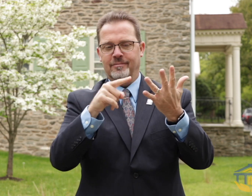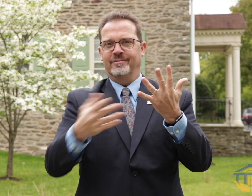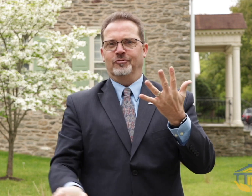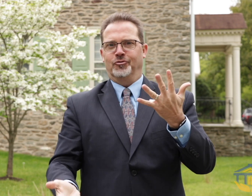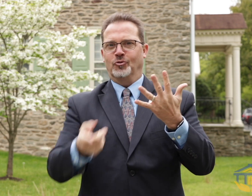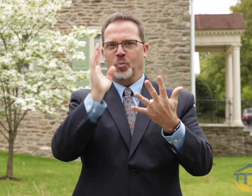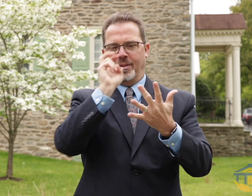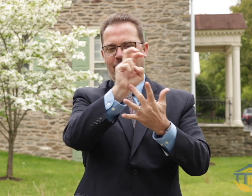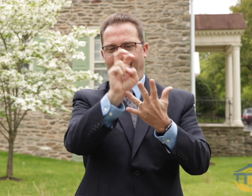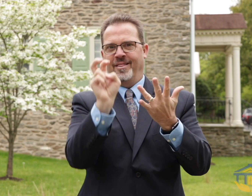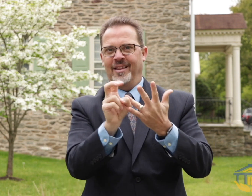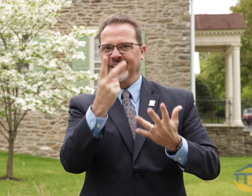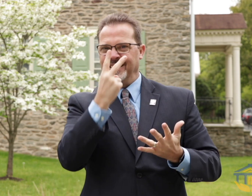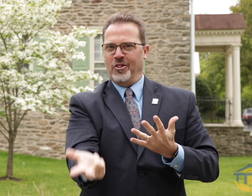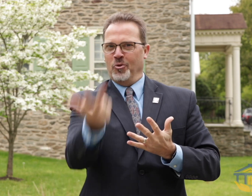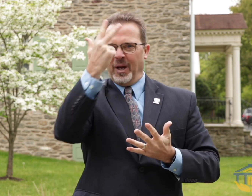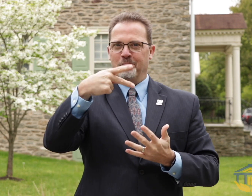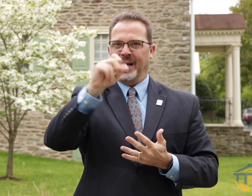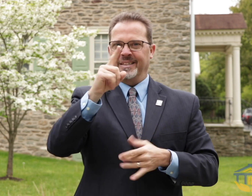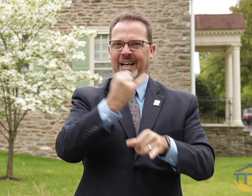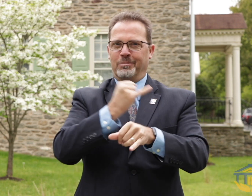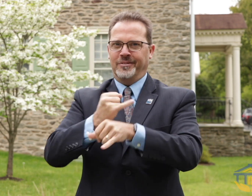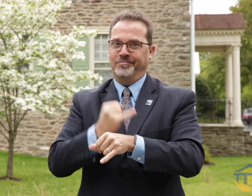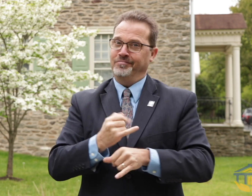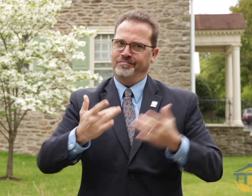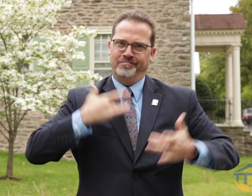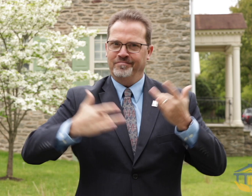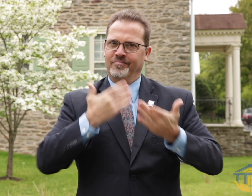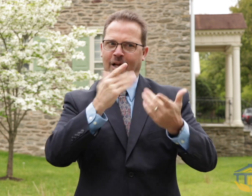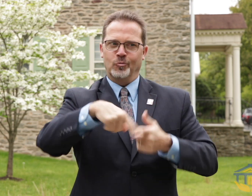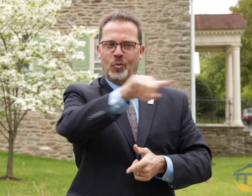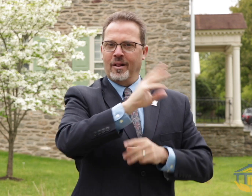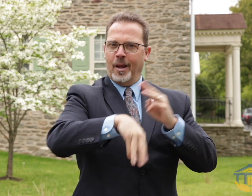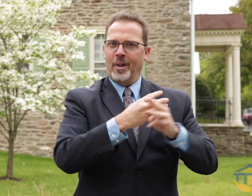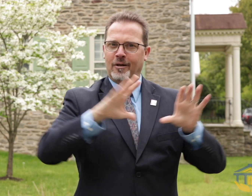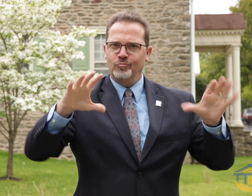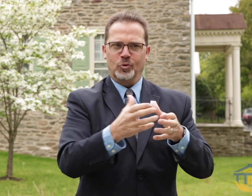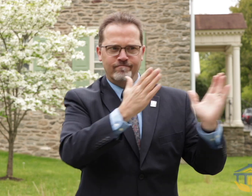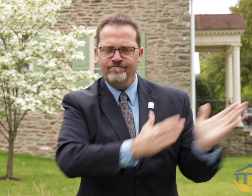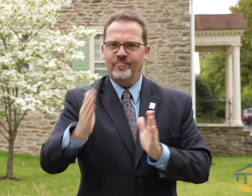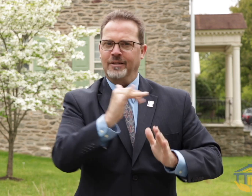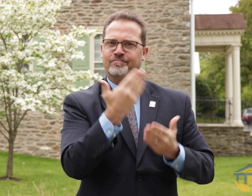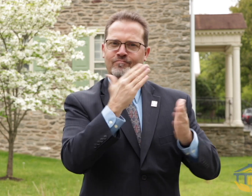third campus was University of the Arts, the fourth campus was Mount Airy and our current fifth campus is here in Germantown. You will have a chance to see